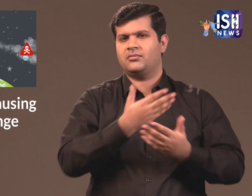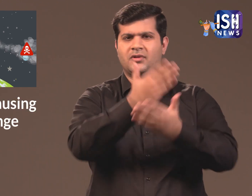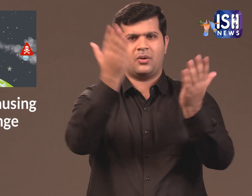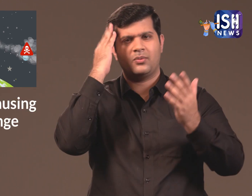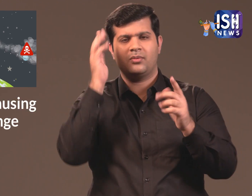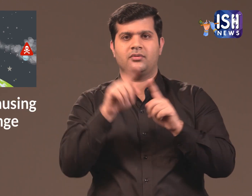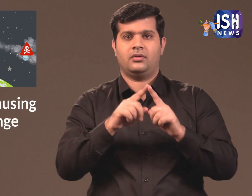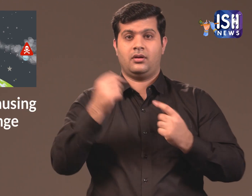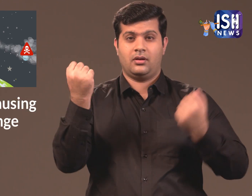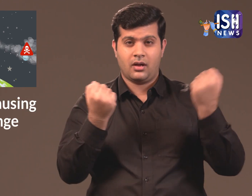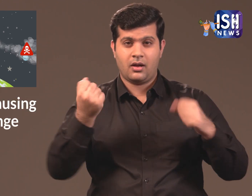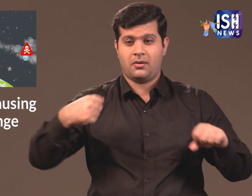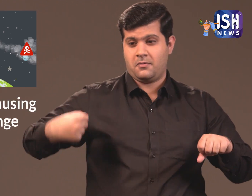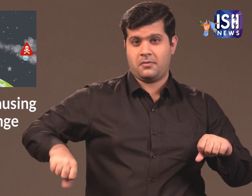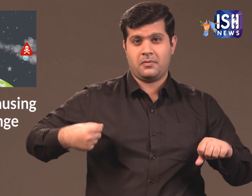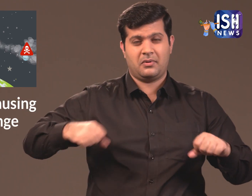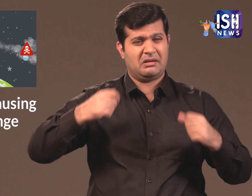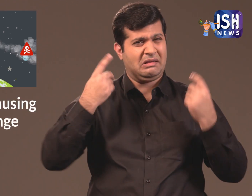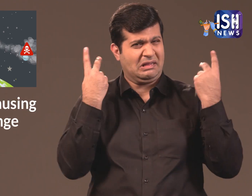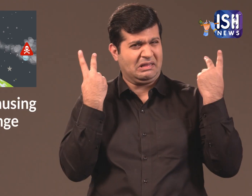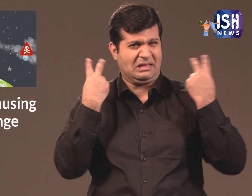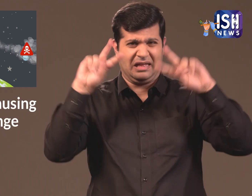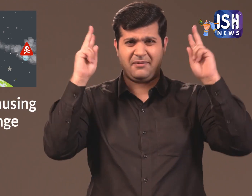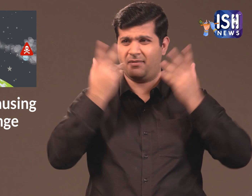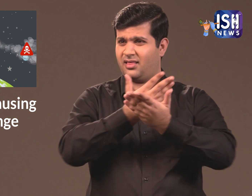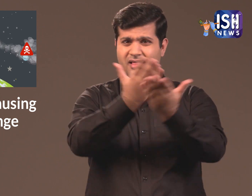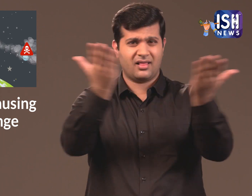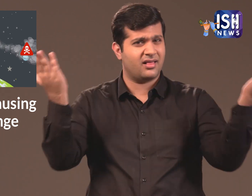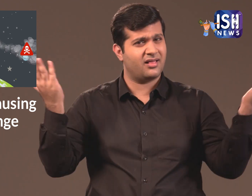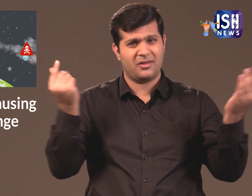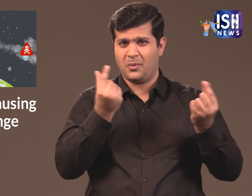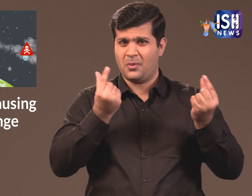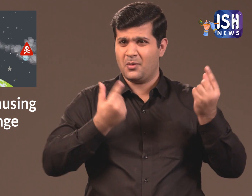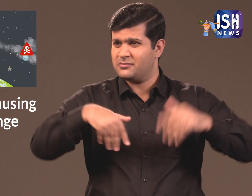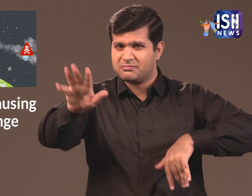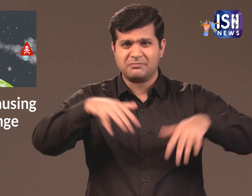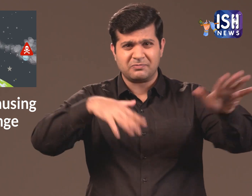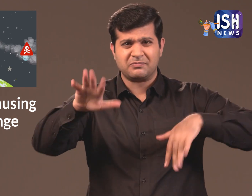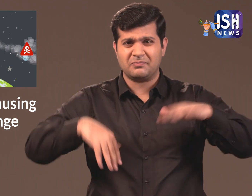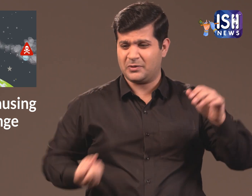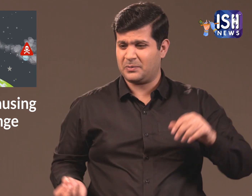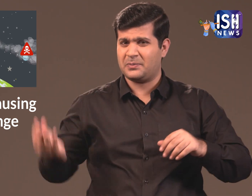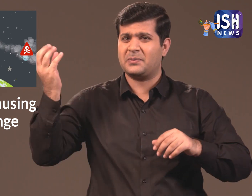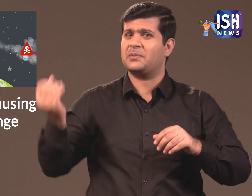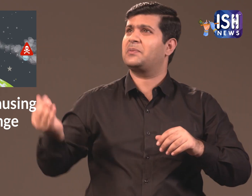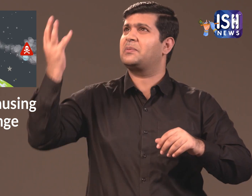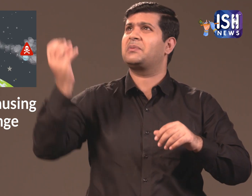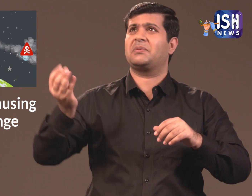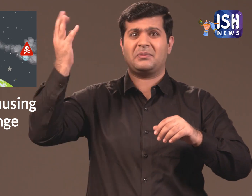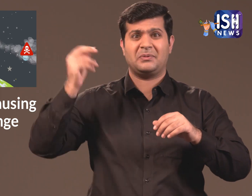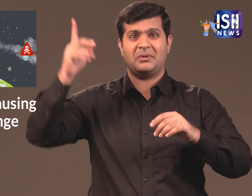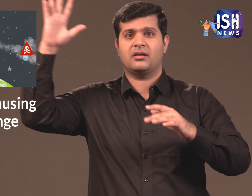You all know that there are so many vehicles being used and causing pollution.